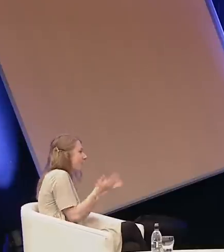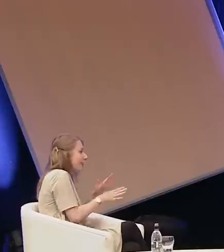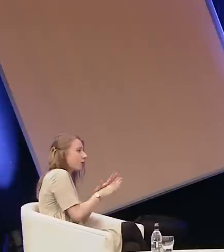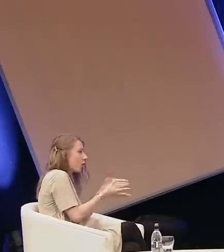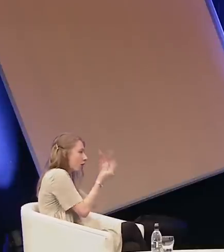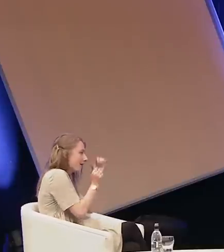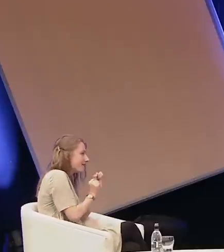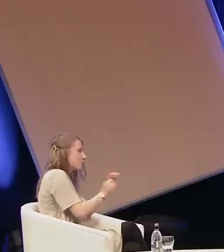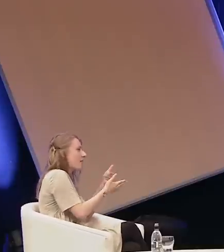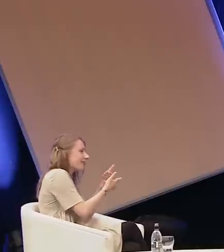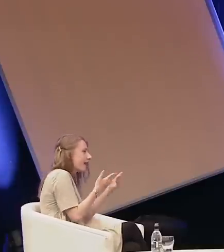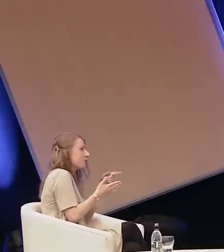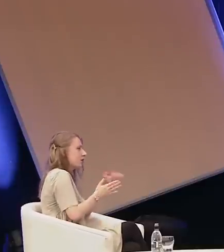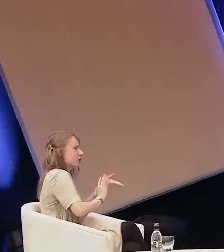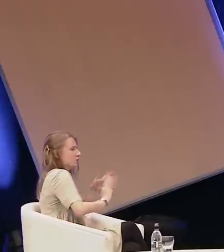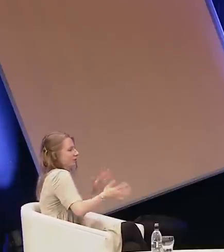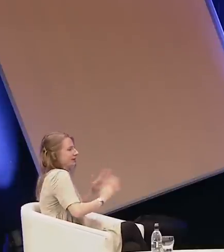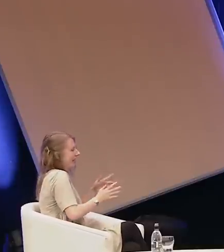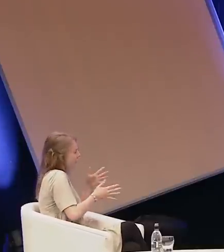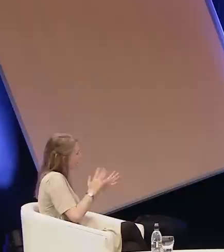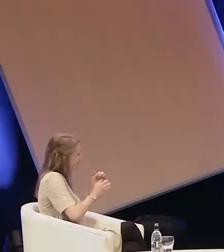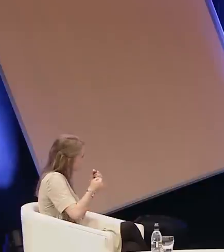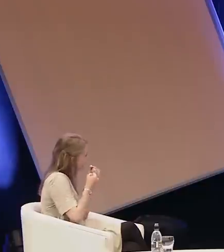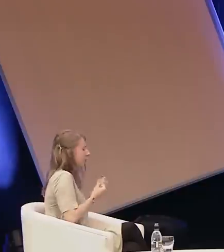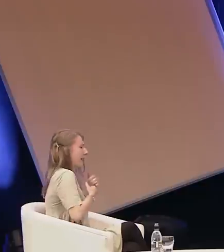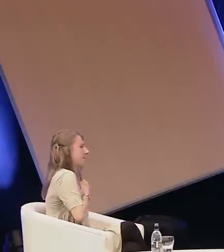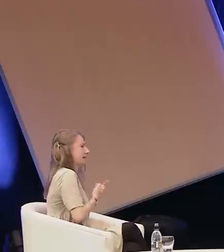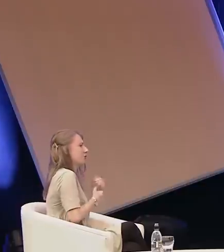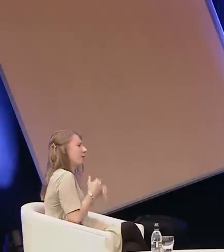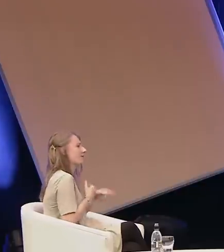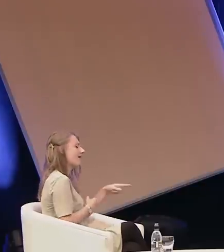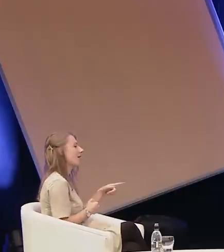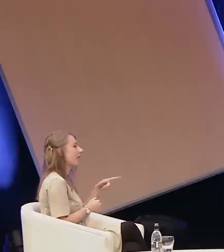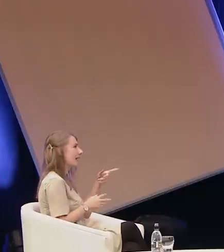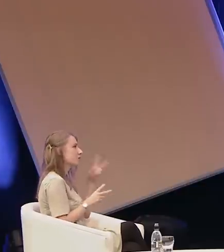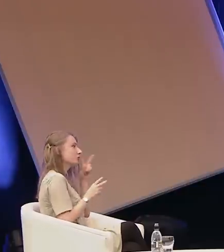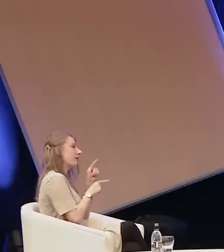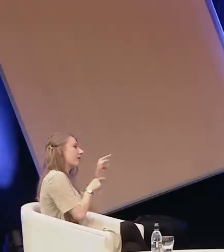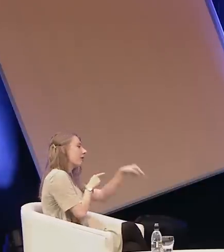that you speak and speak so passionately about. Can you see a time where it would be normalized